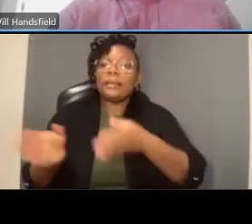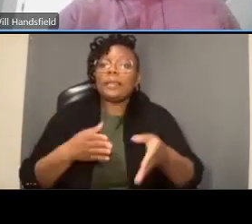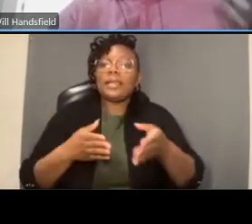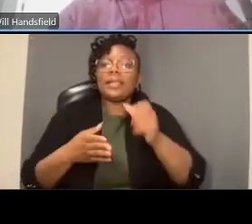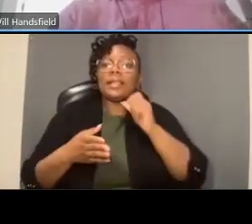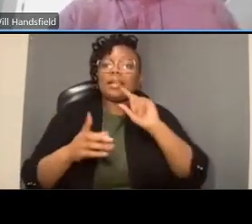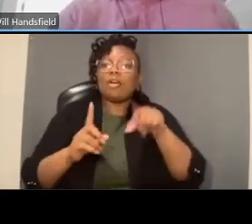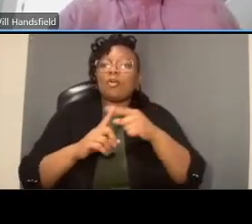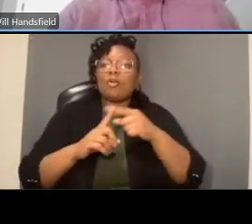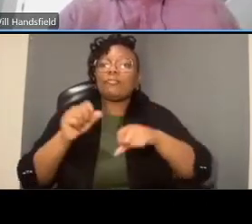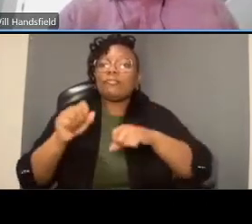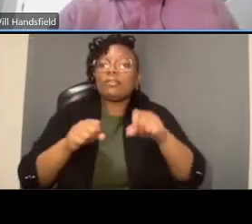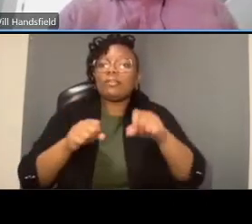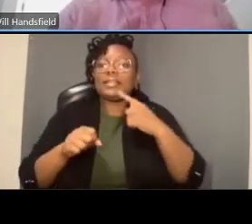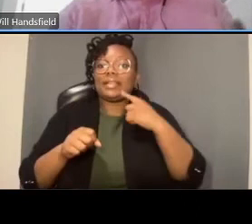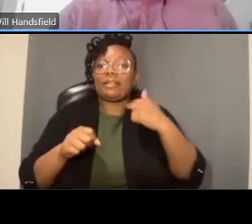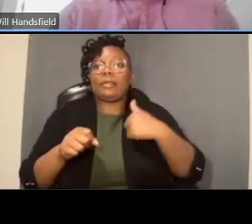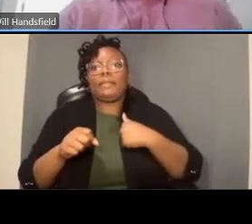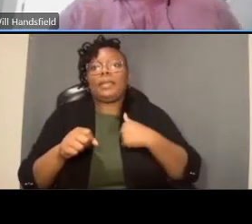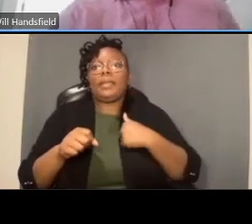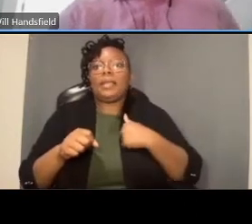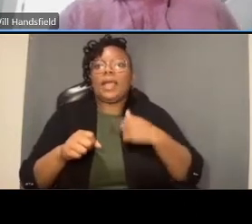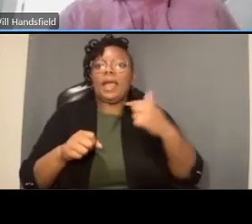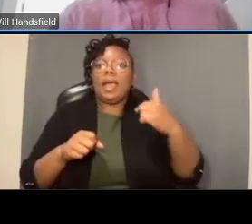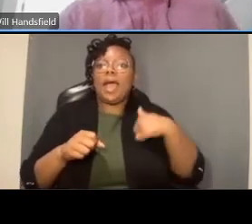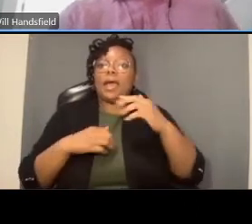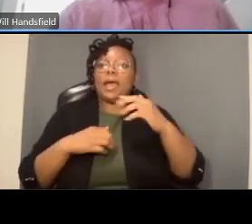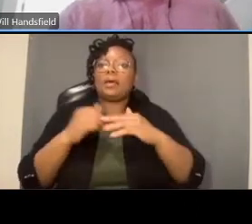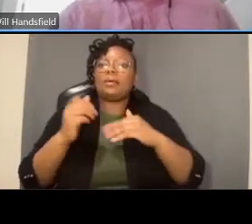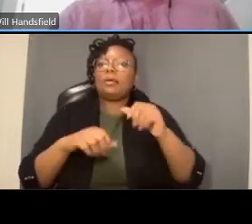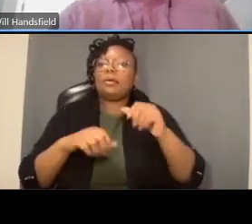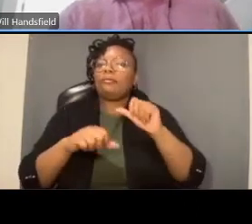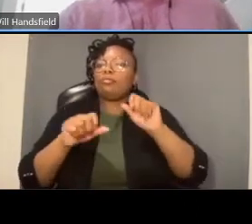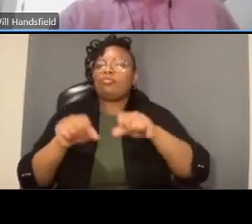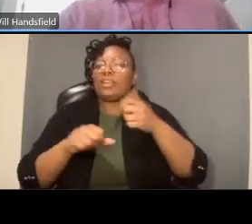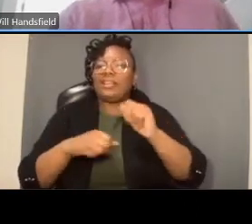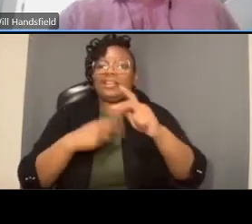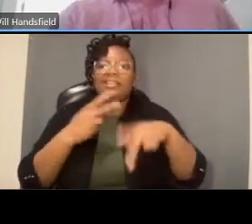but but it's for people that do need the extra level of protection and accommodation and that's